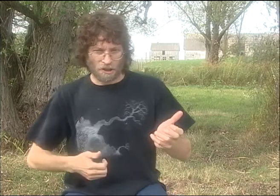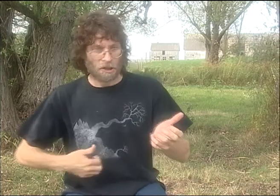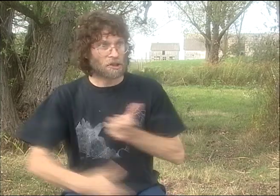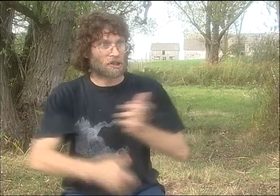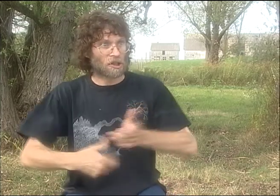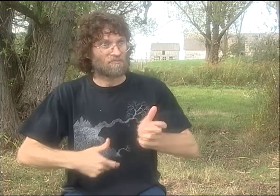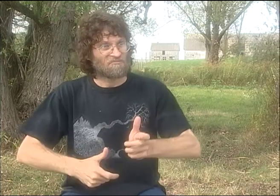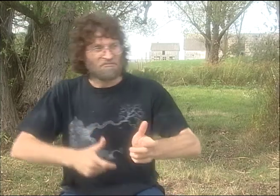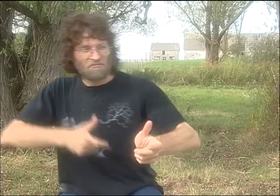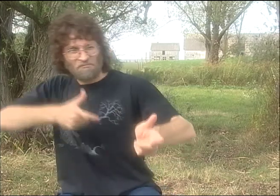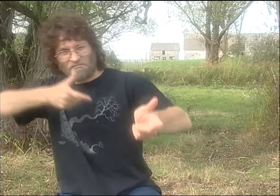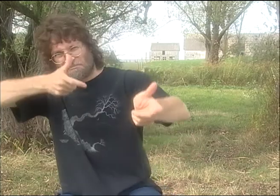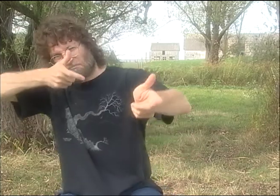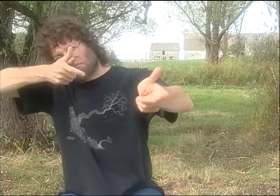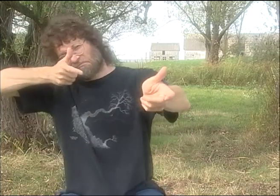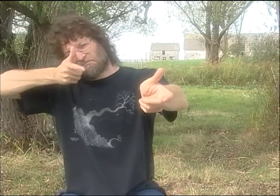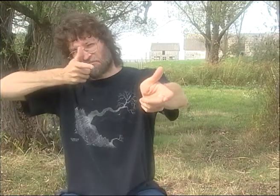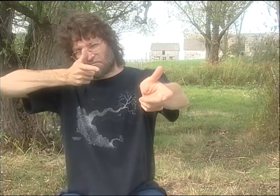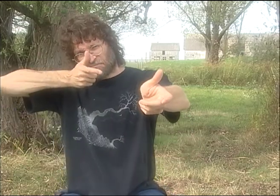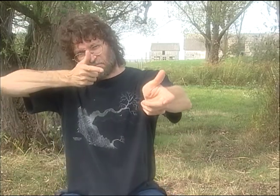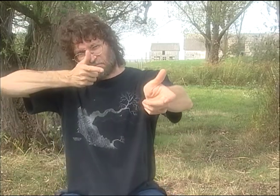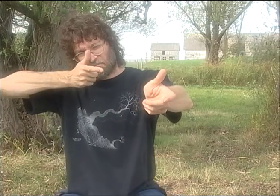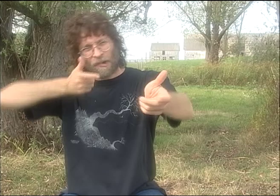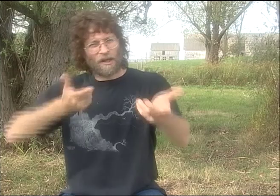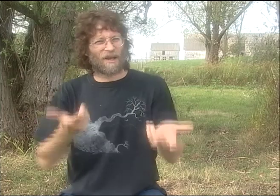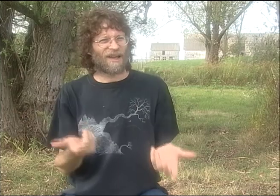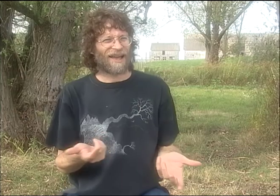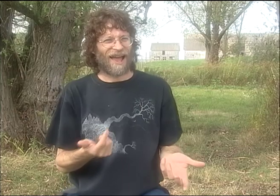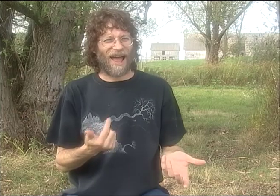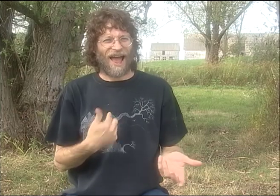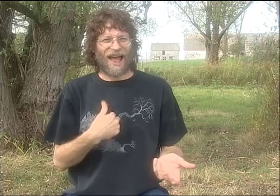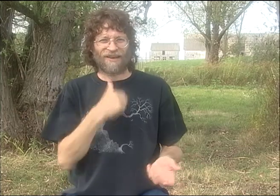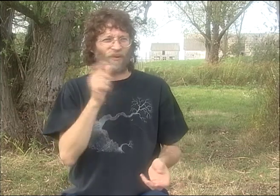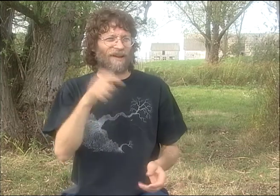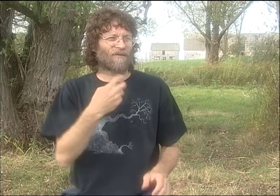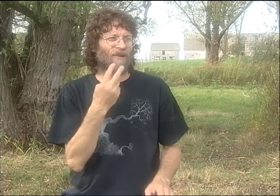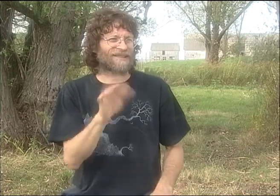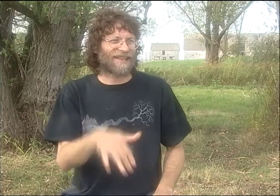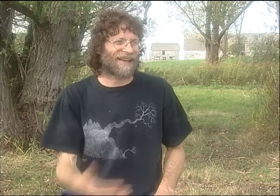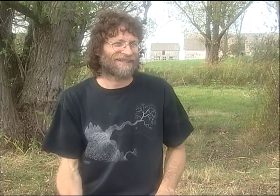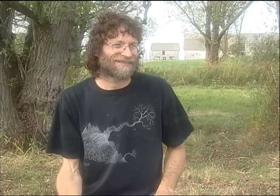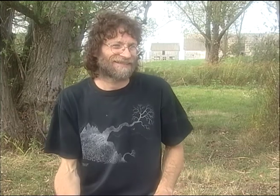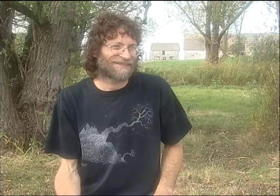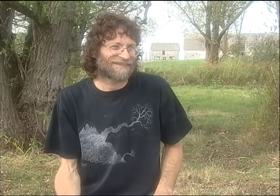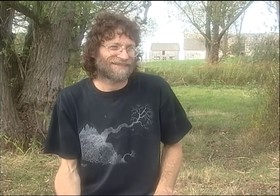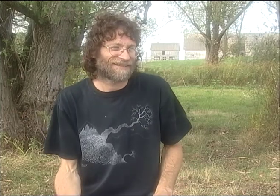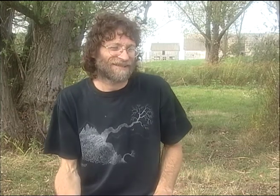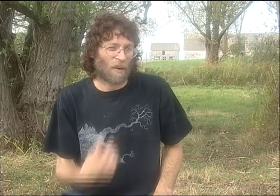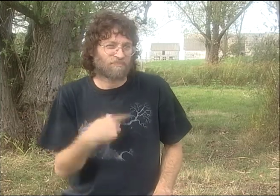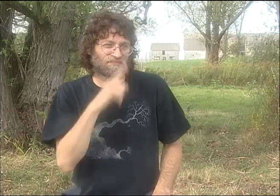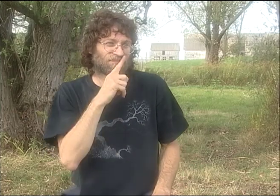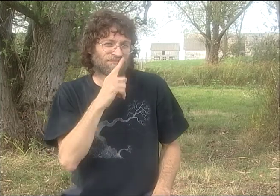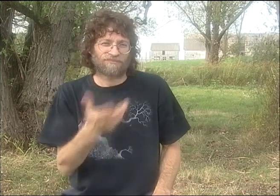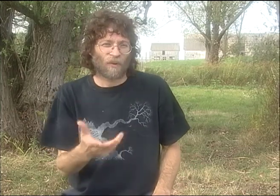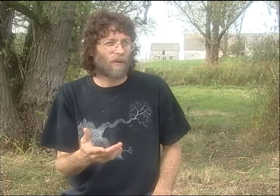SOMETIMES PETER WOULD-- YOU KNOW, IF HE WAS LIKE SHOWING SOMEBODY COCKING A GUN OR A RIFLE OR WHATEVER, I DIDN'T FEEL LIKE I HAD TO VOICE THAT.